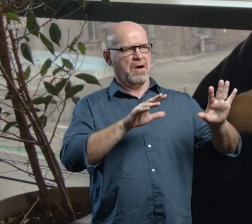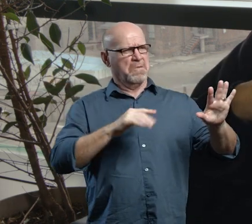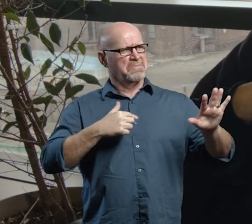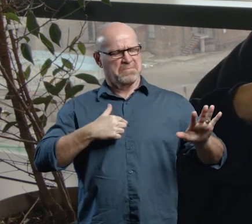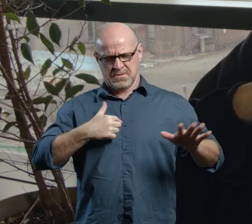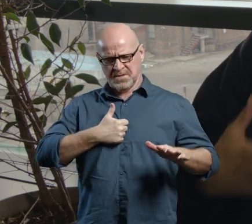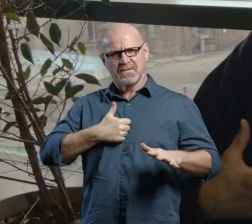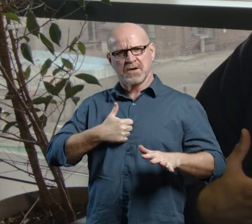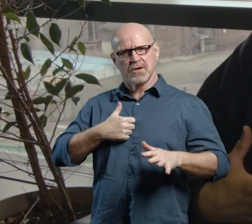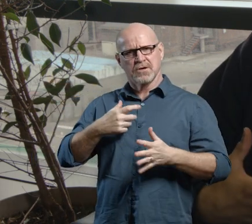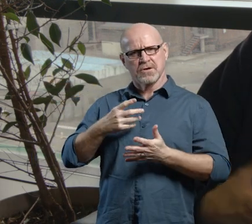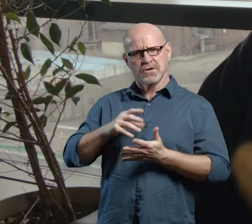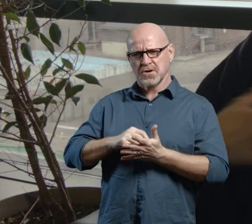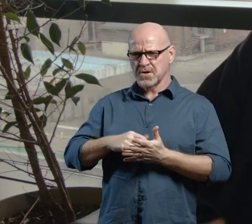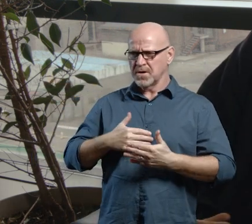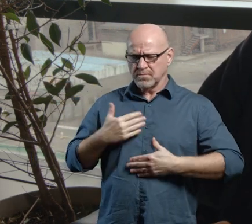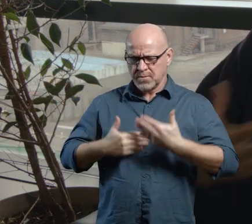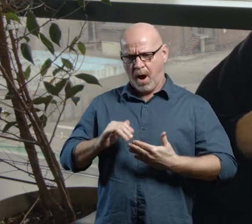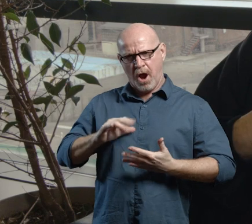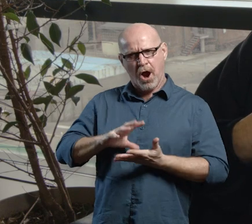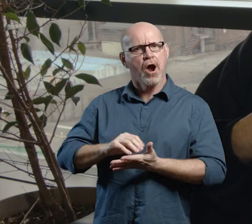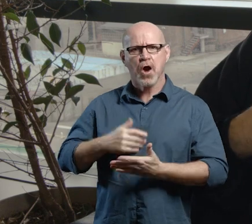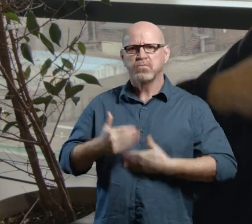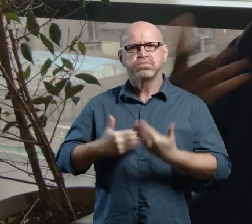could go out and do it ourselves, and we did it. I went out myself and I did it.